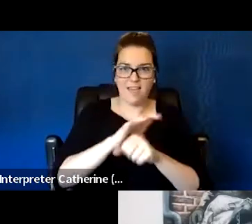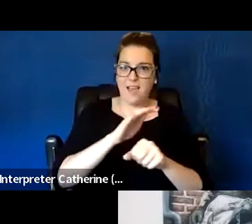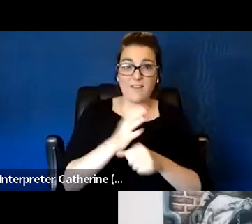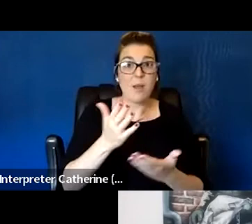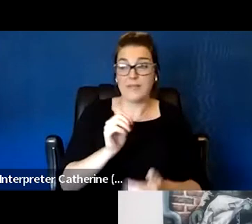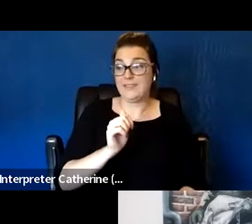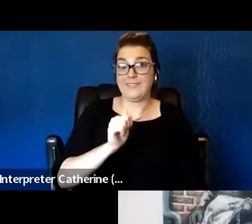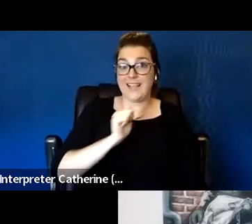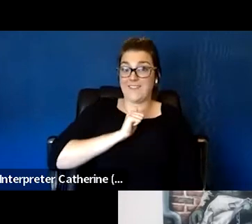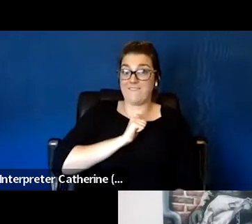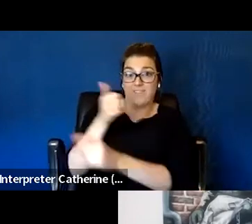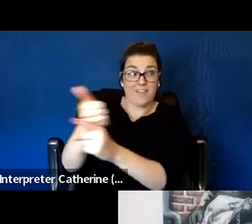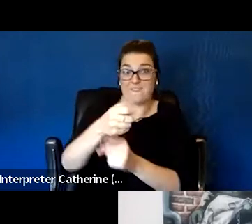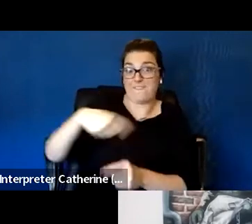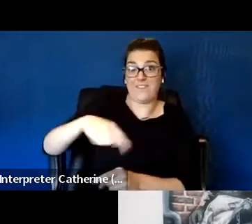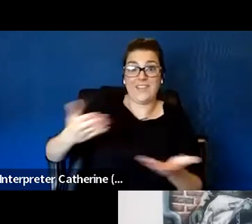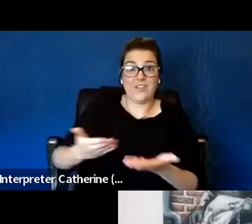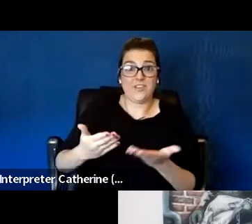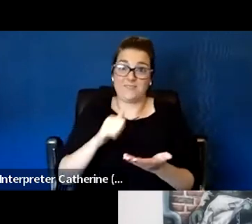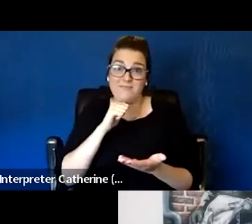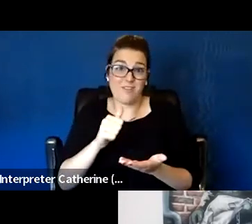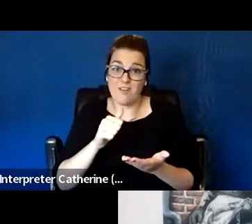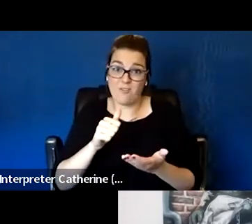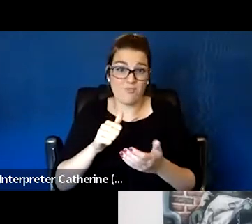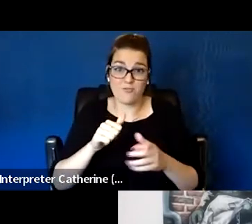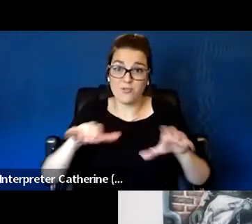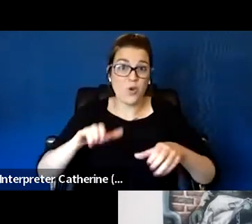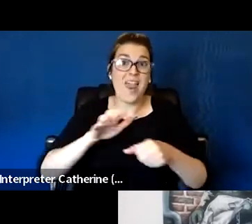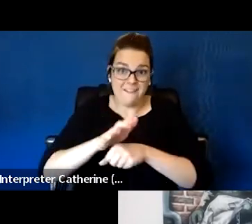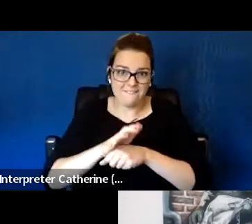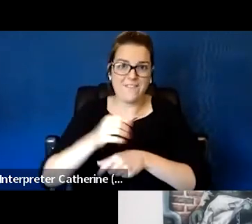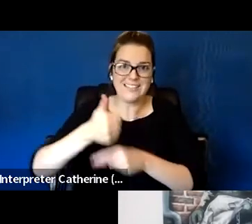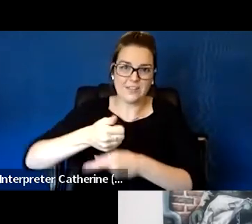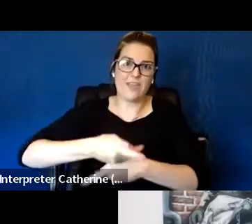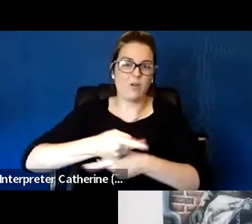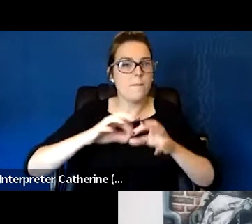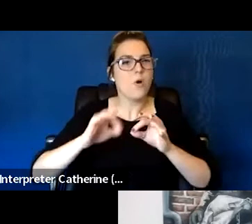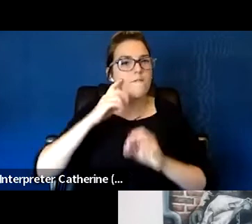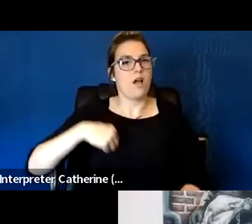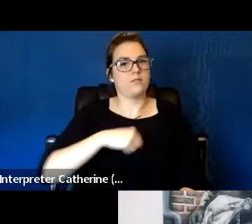And I think it really is something we have to pay a lot more attention to as we do this work.